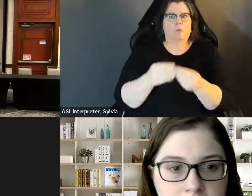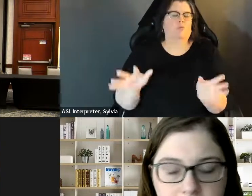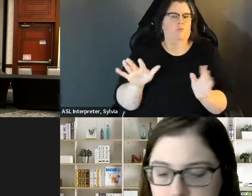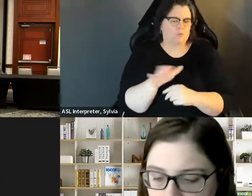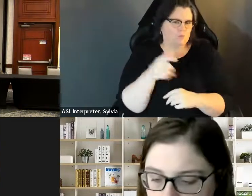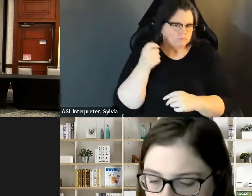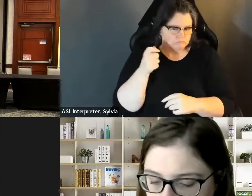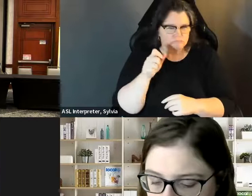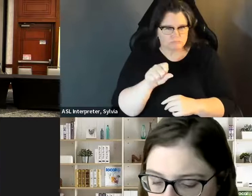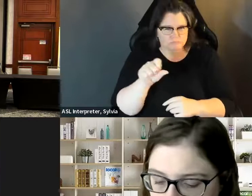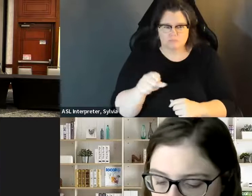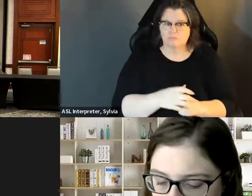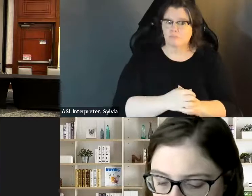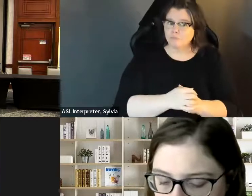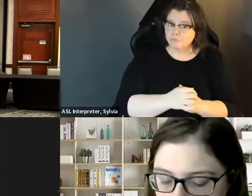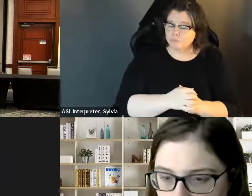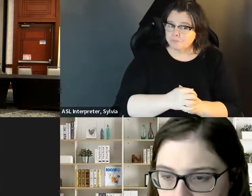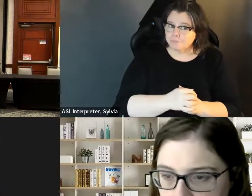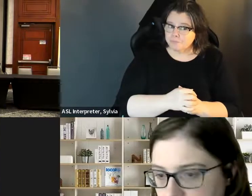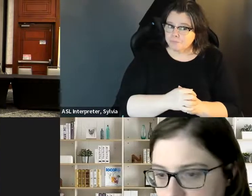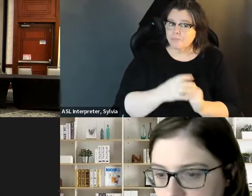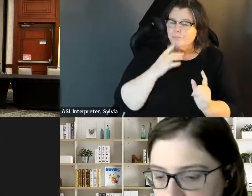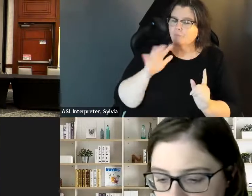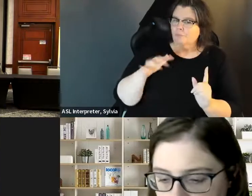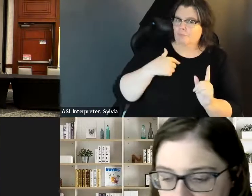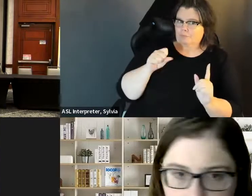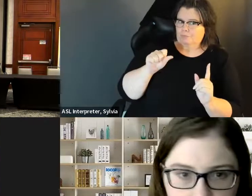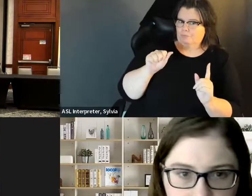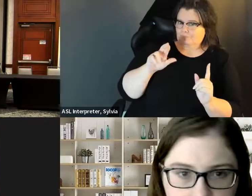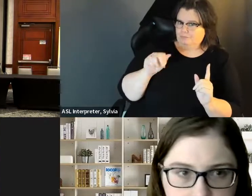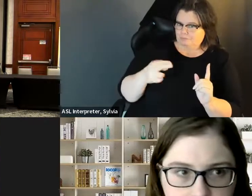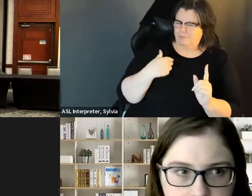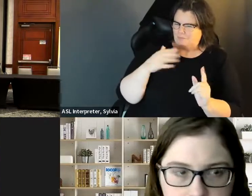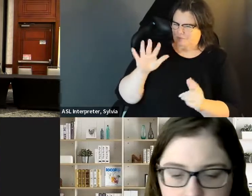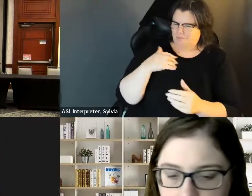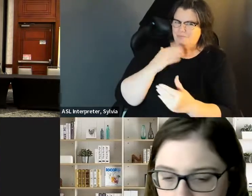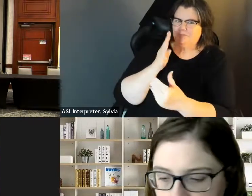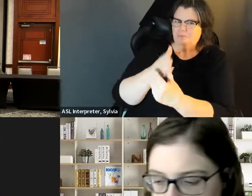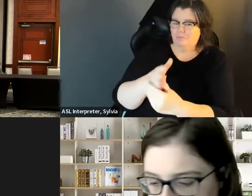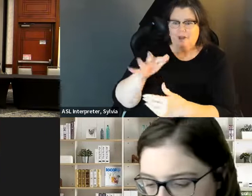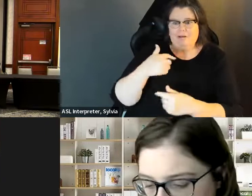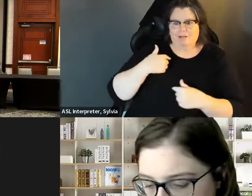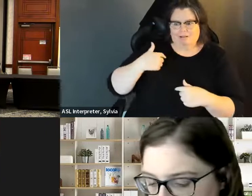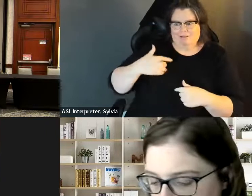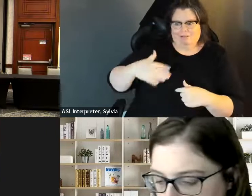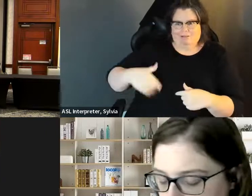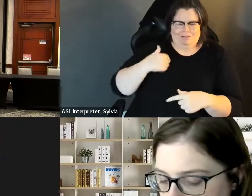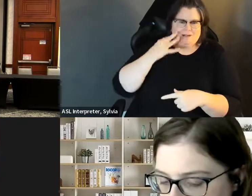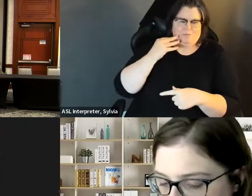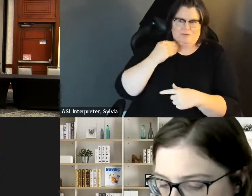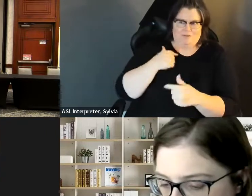yeah. coming back at the end and be like oh, and now you lose your benefits. » That's great advice. Yeah, if if I can interject here. So I I haven't run for office.